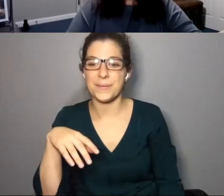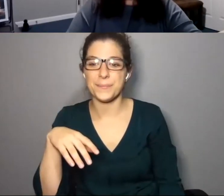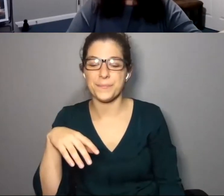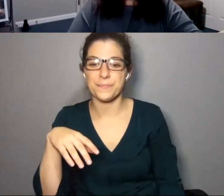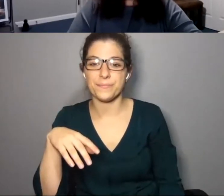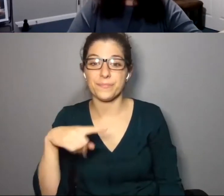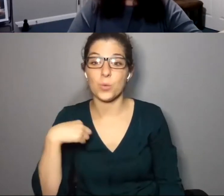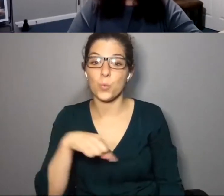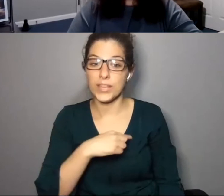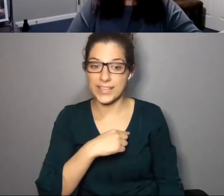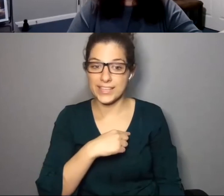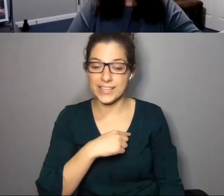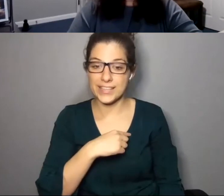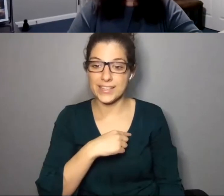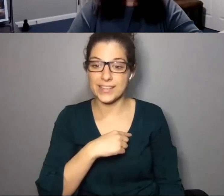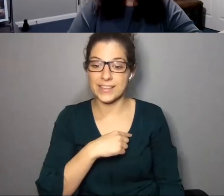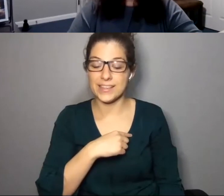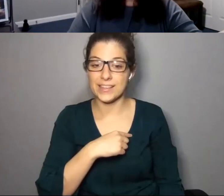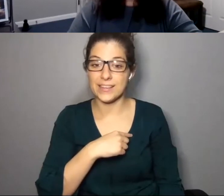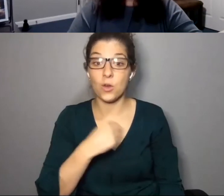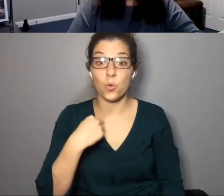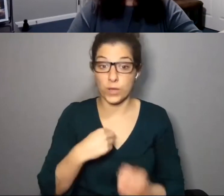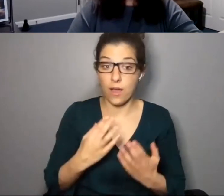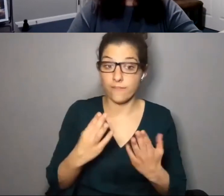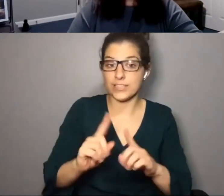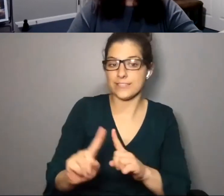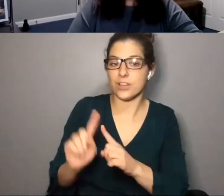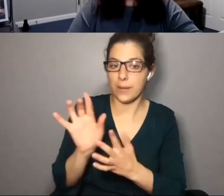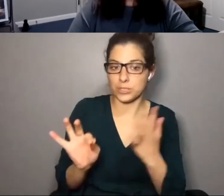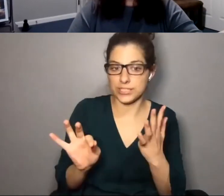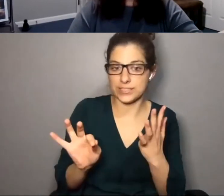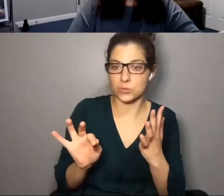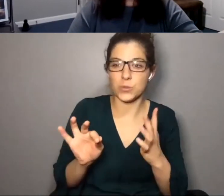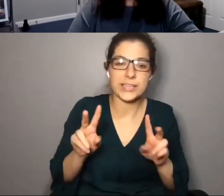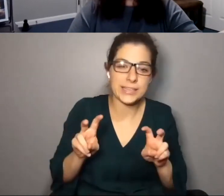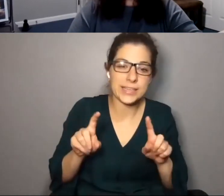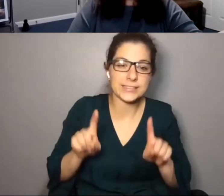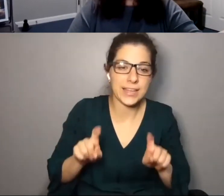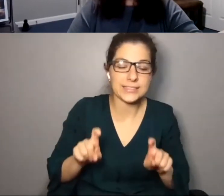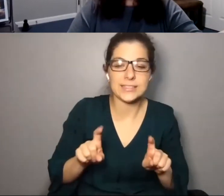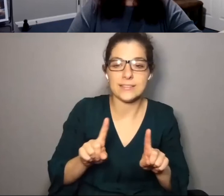you are hearing my puppy. You know, we offered different options, we kind of tested and piloted different